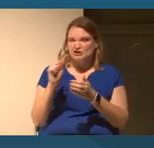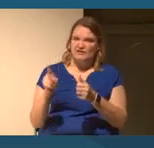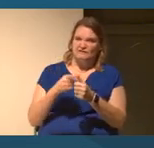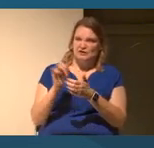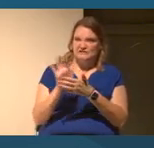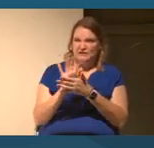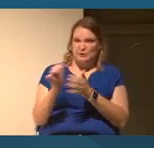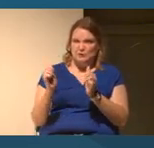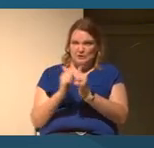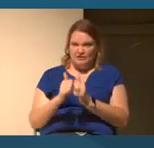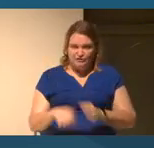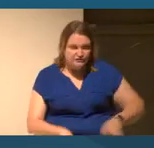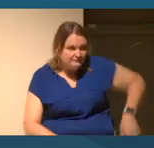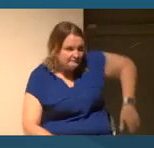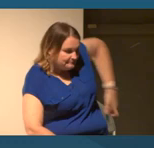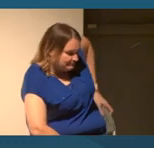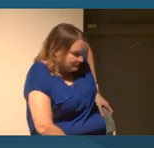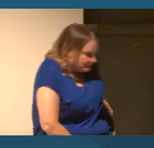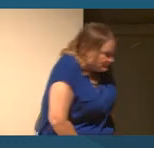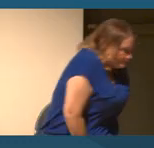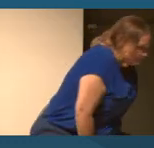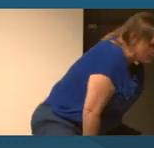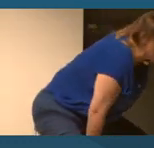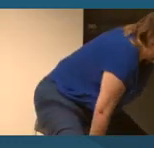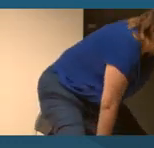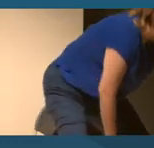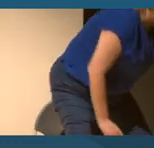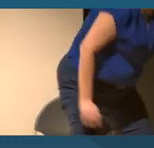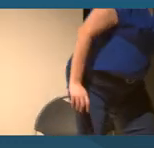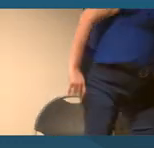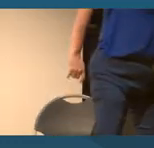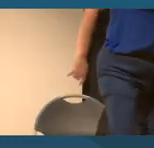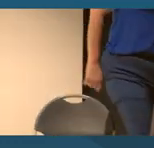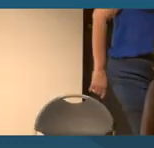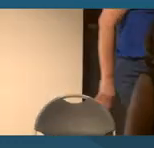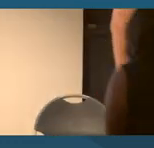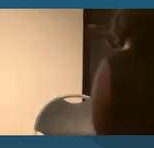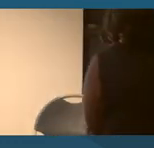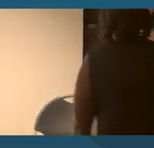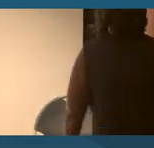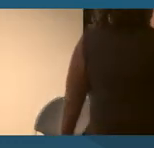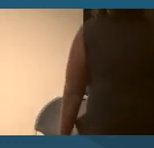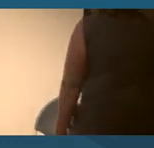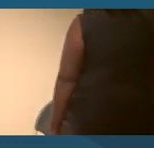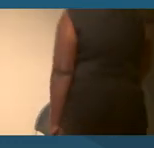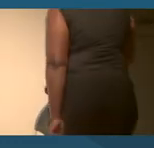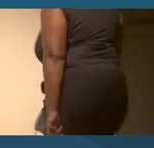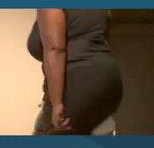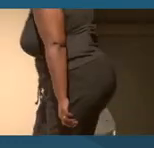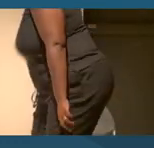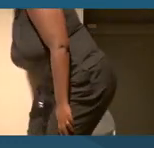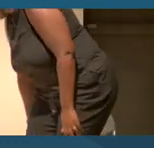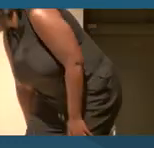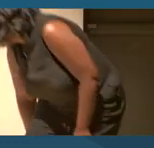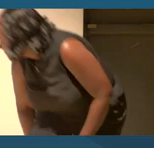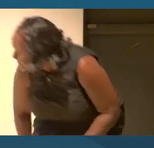These are each approximately three minutes long.